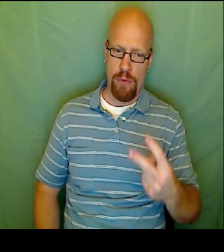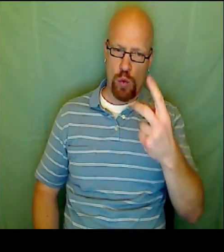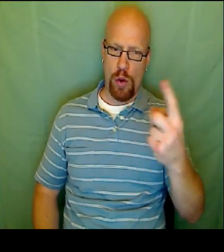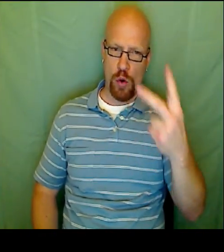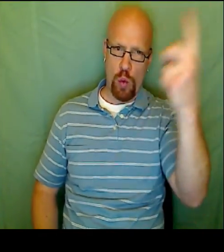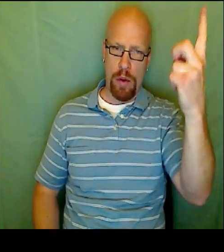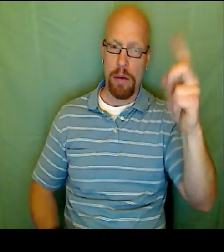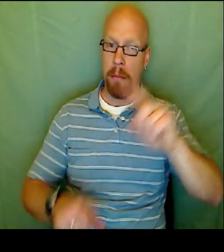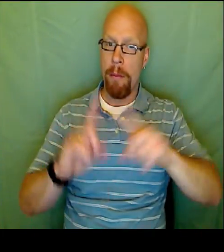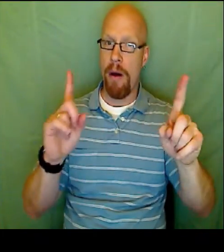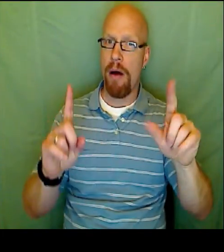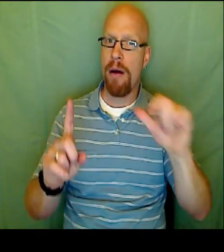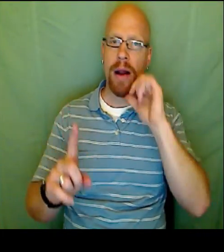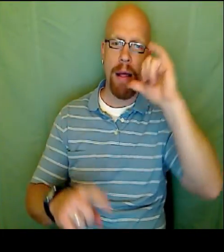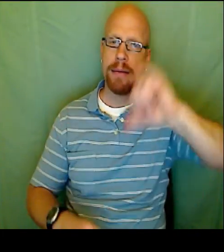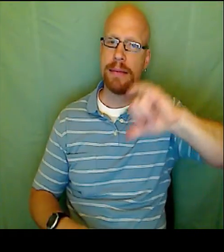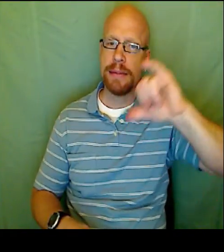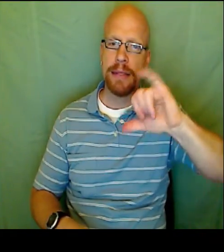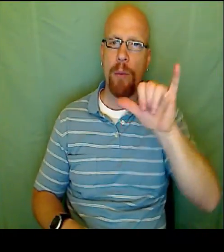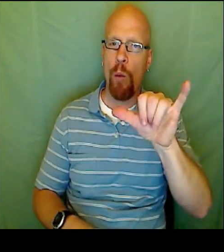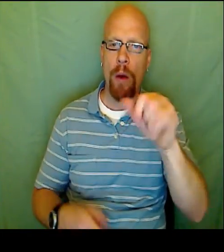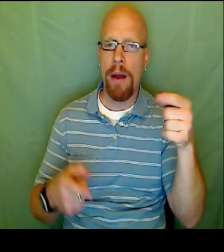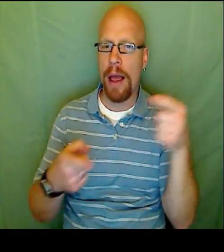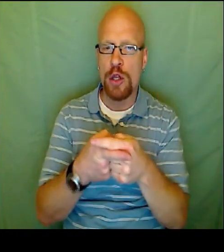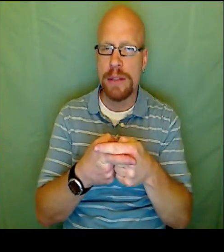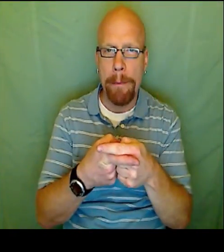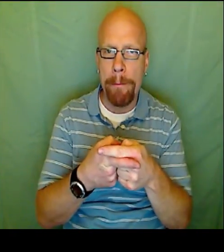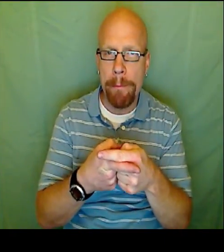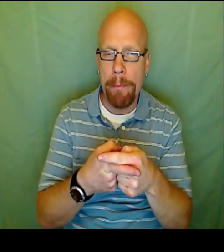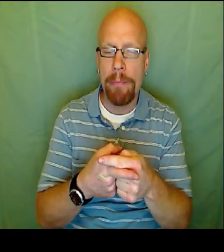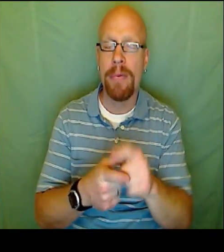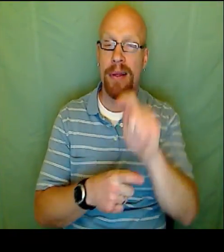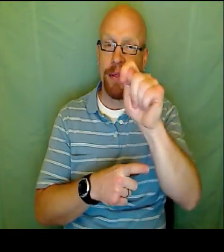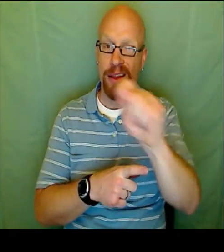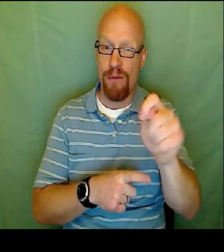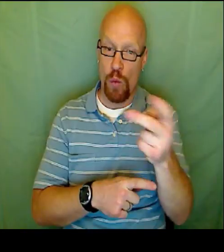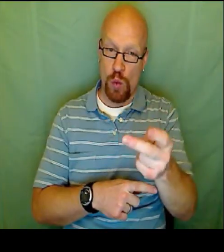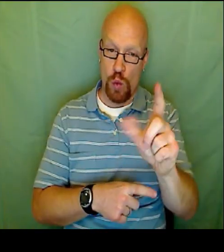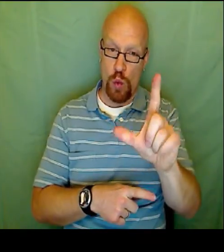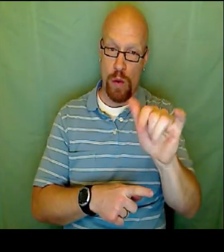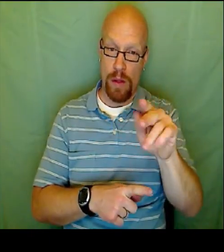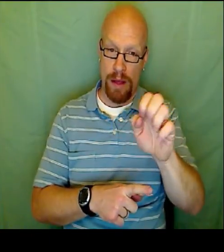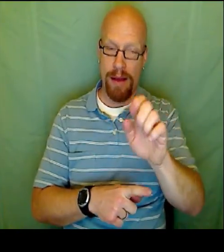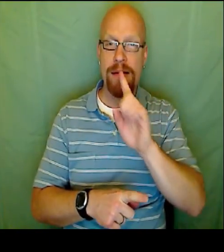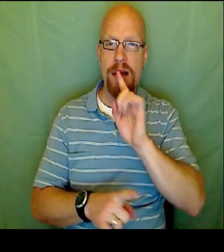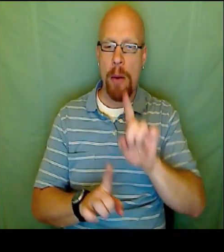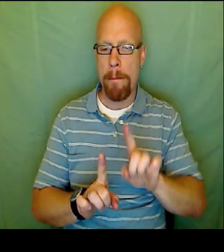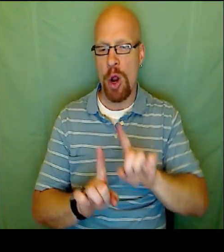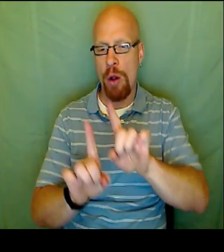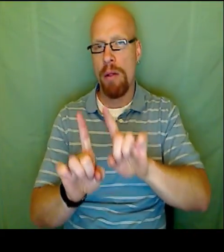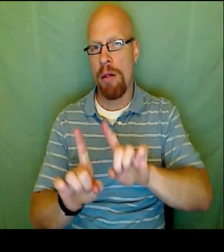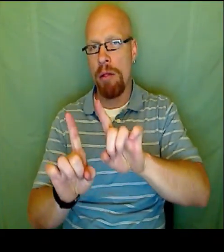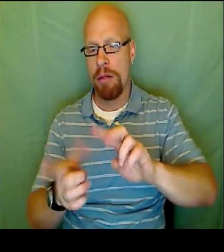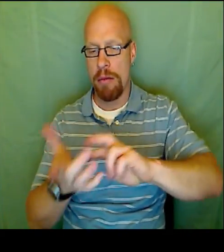Both slopes are two over one. But their Y intercepts are different.